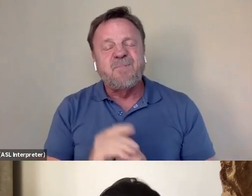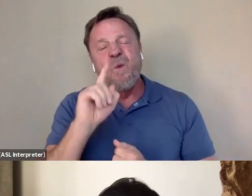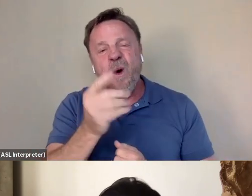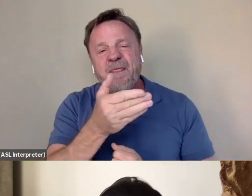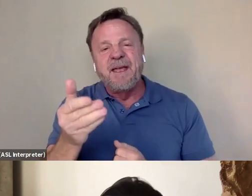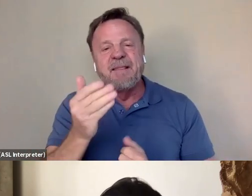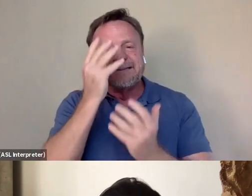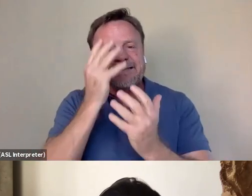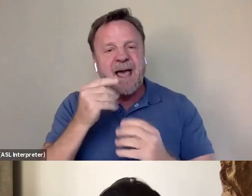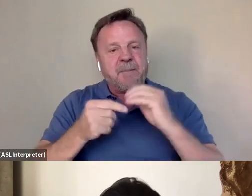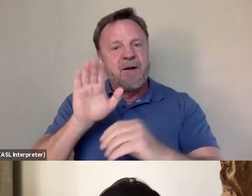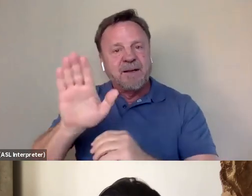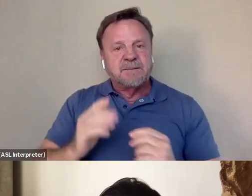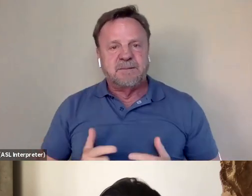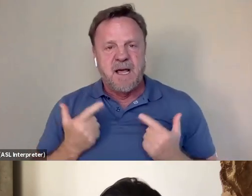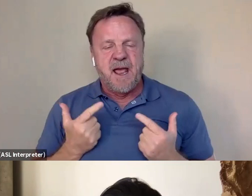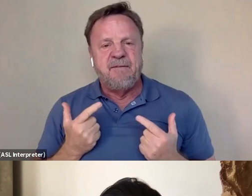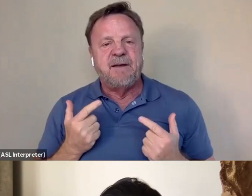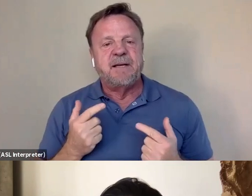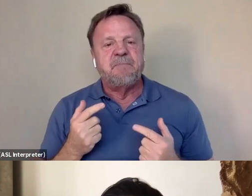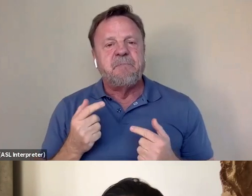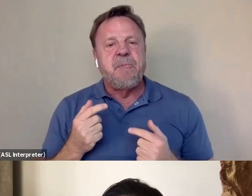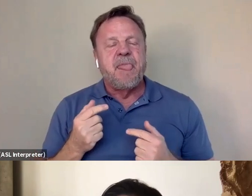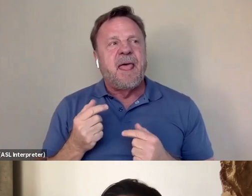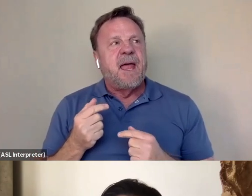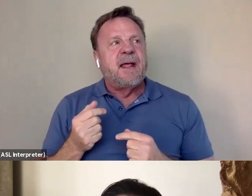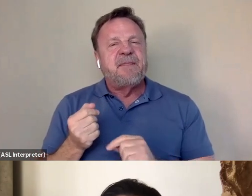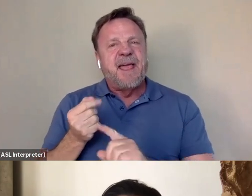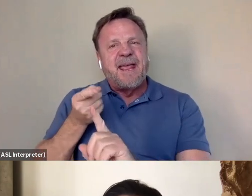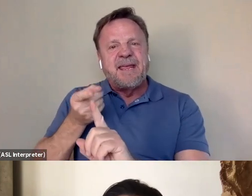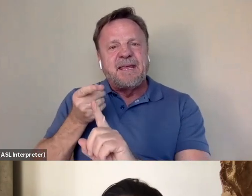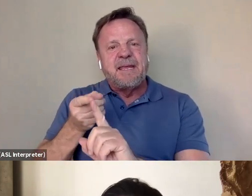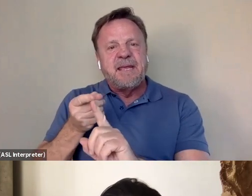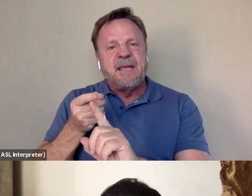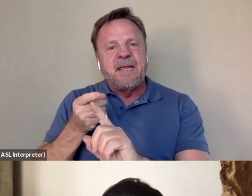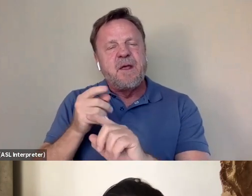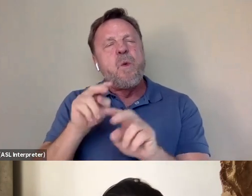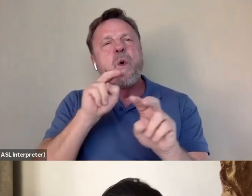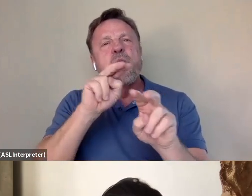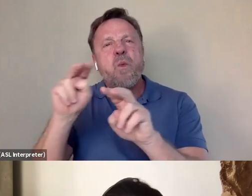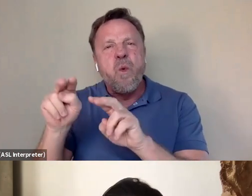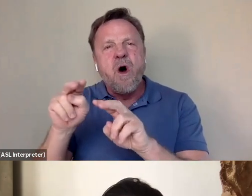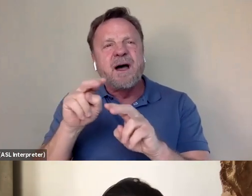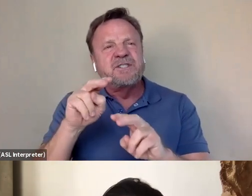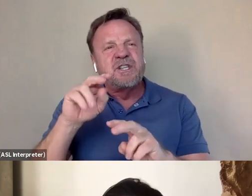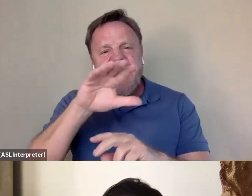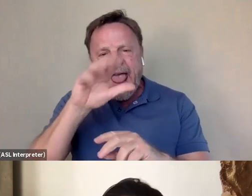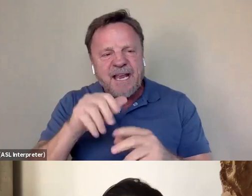of Bruce Lee's life is that he, you know, he was watching all these depictions of Asian Asian-Americans on screen